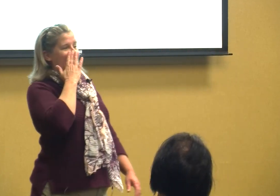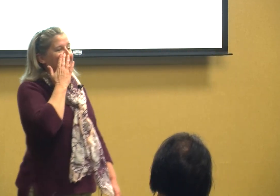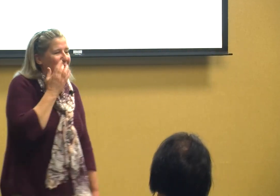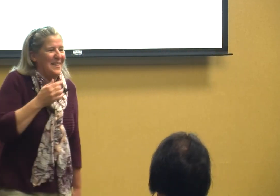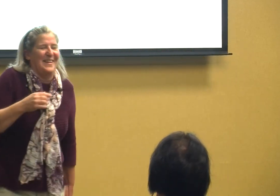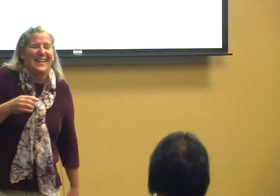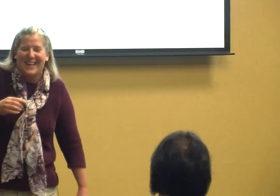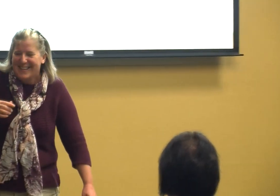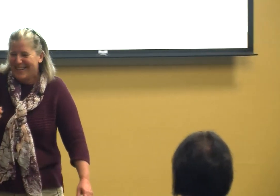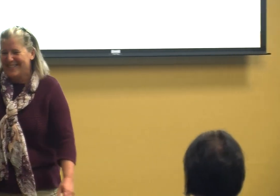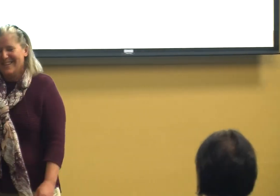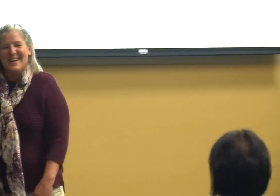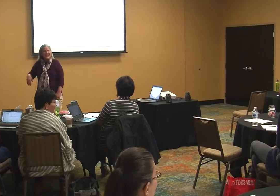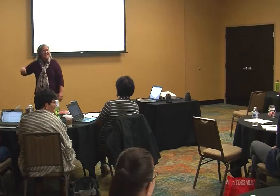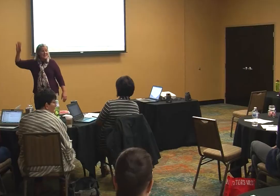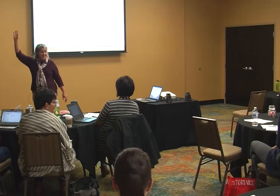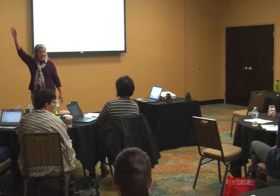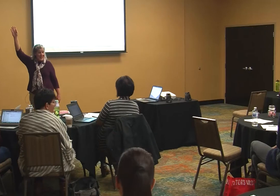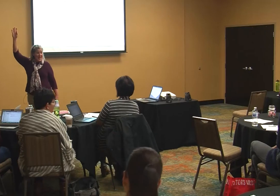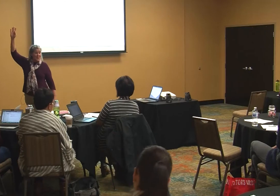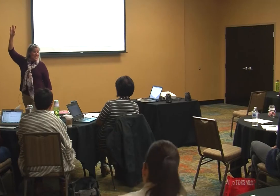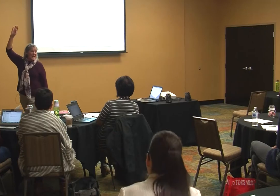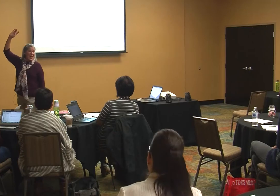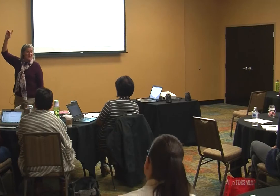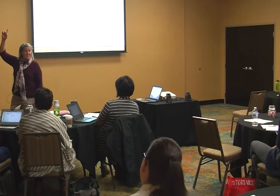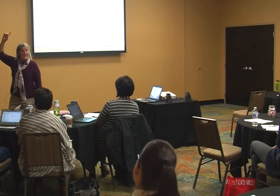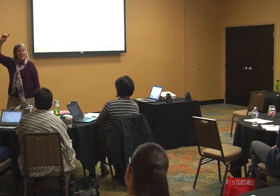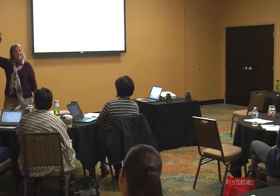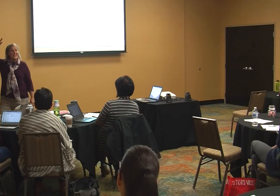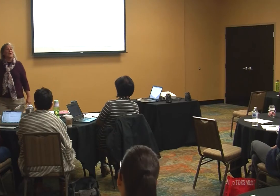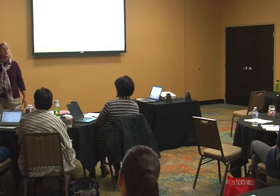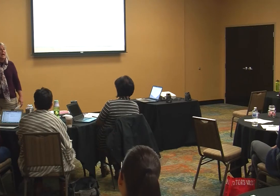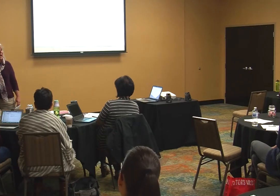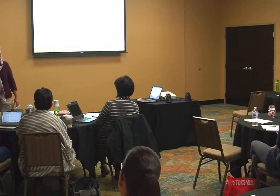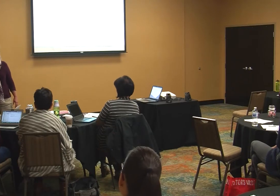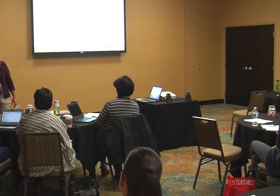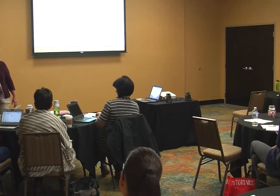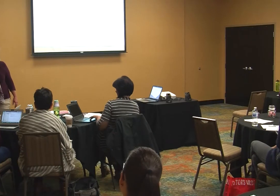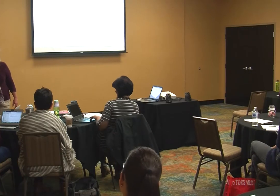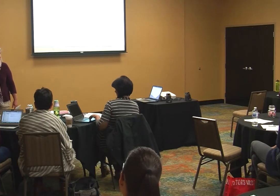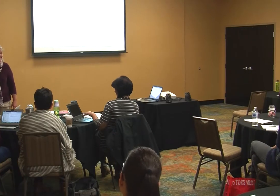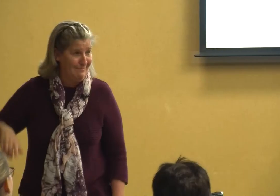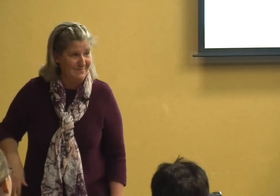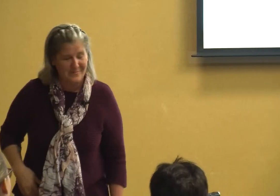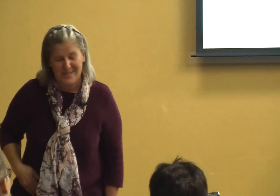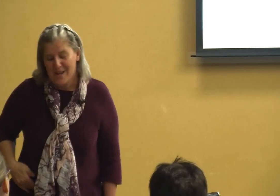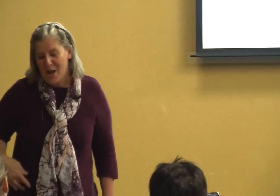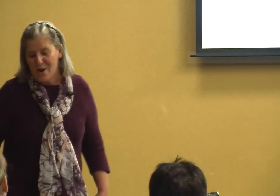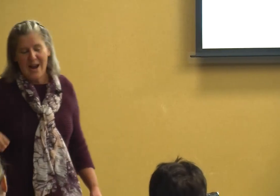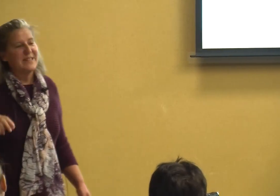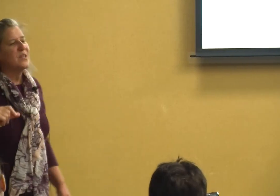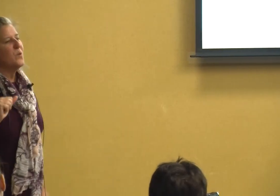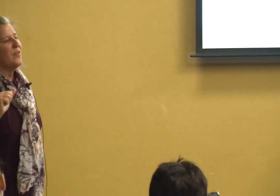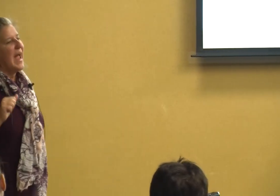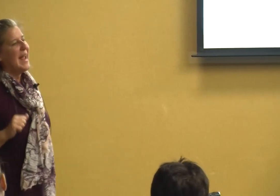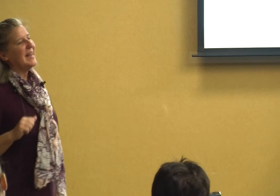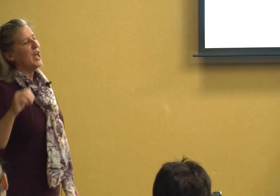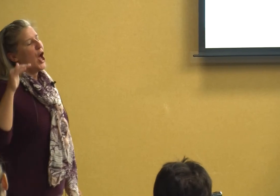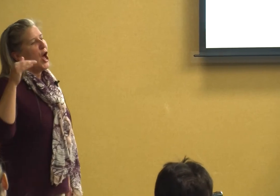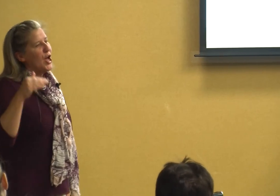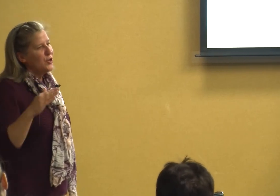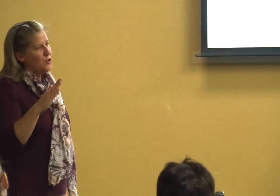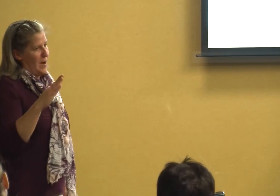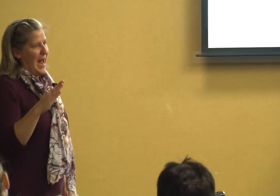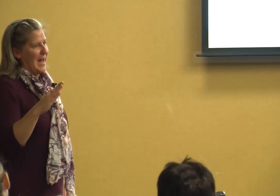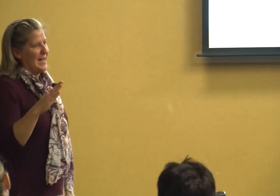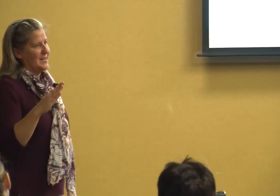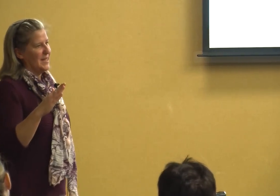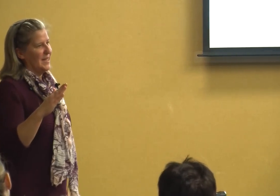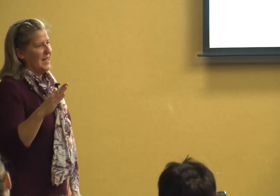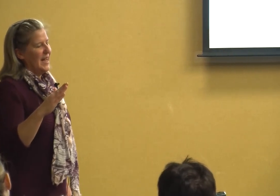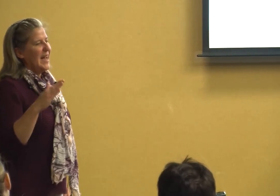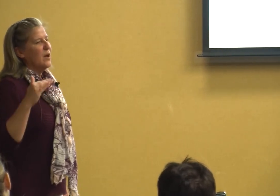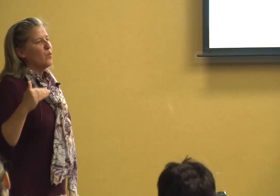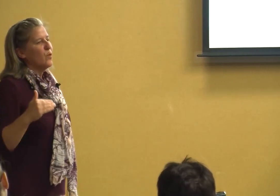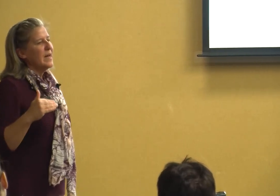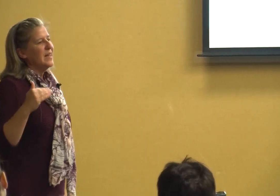any of you that haven't been guilty you're lying okay all right so with hand-under-hand it really